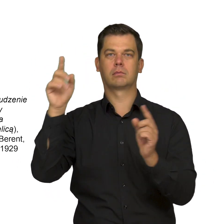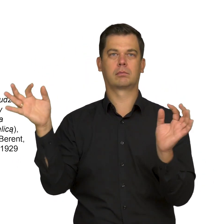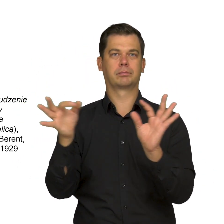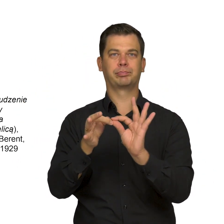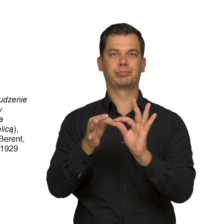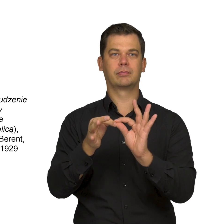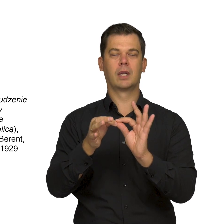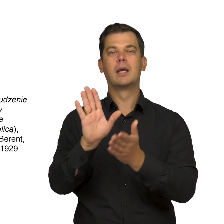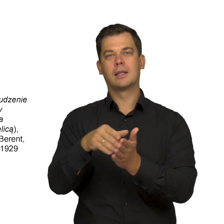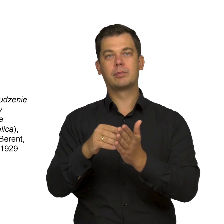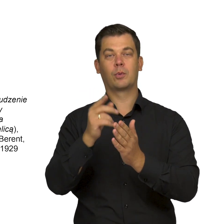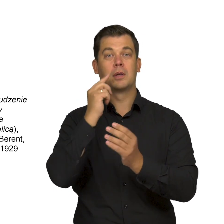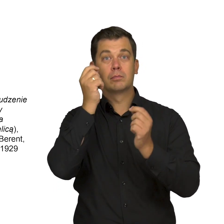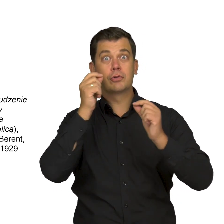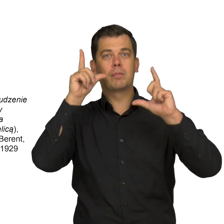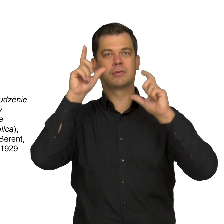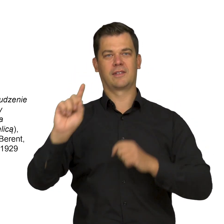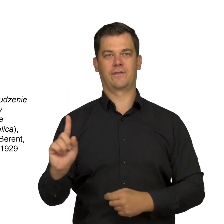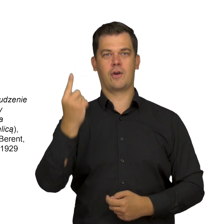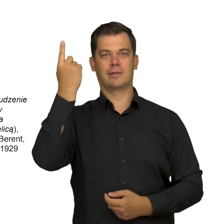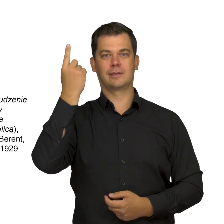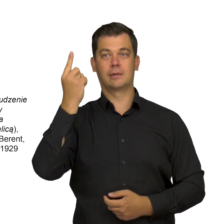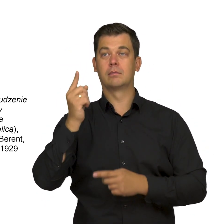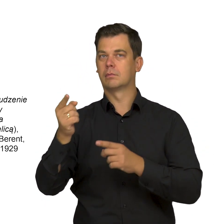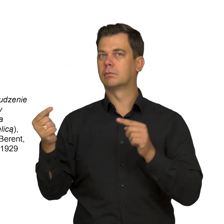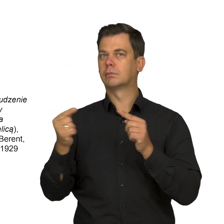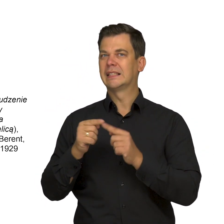Her Spring Awakening includes elements